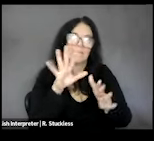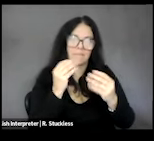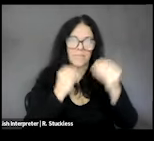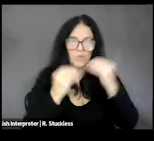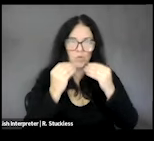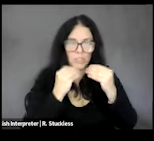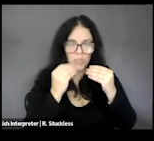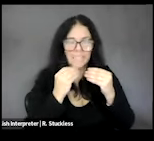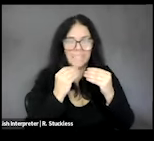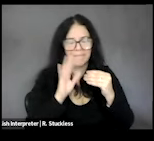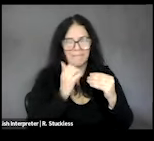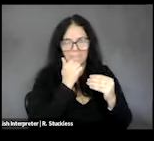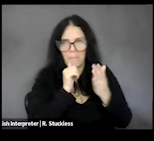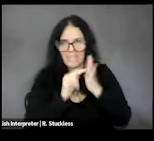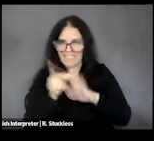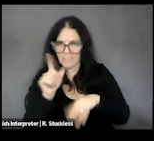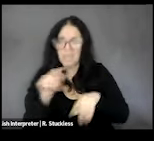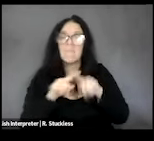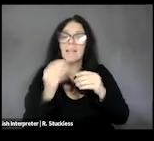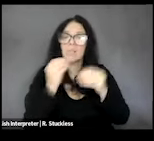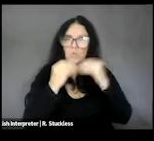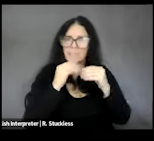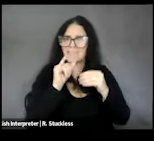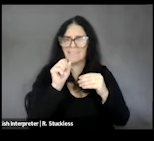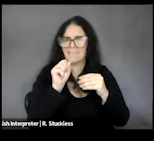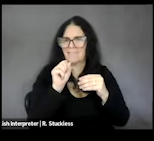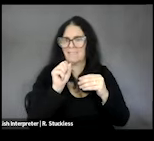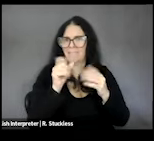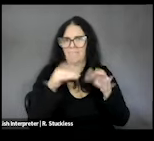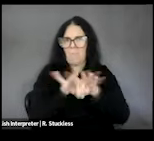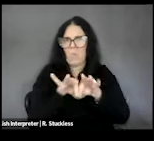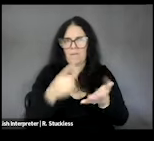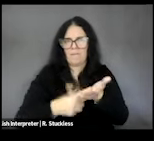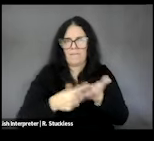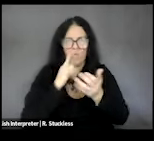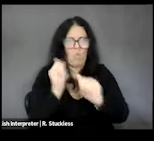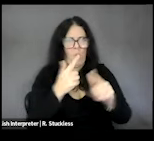topic around disability for every body, of course. For everybody's wellness when it comes